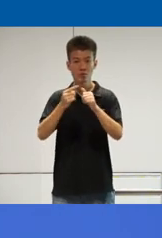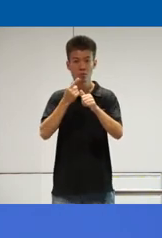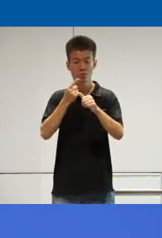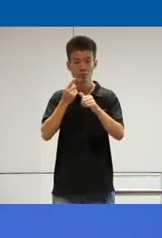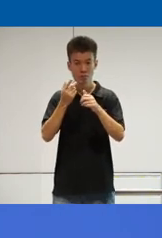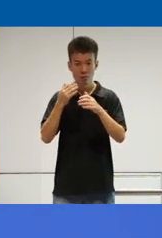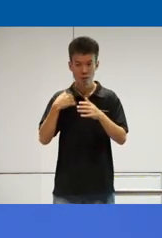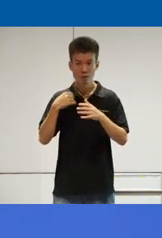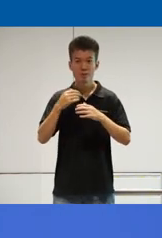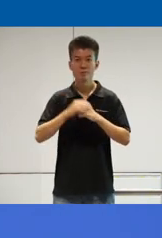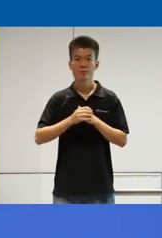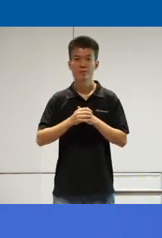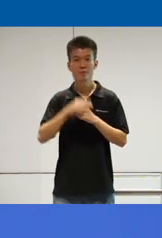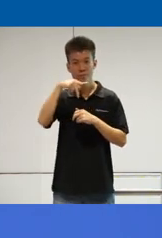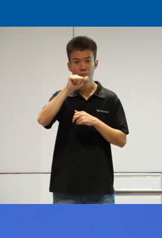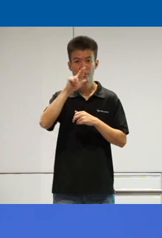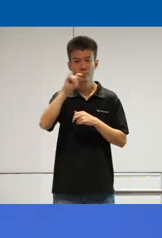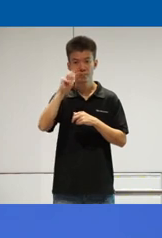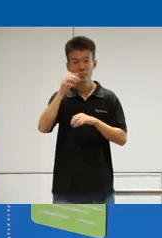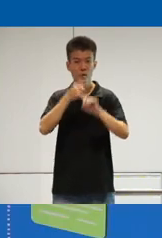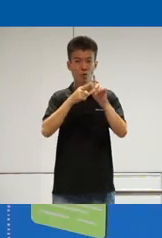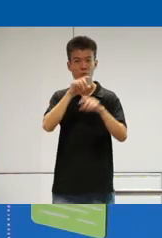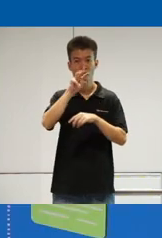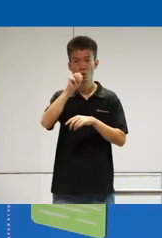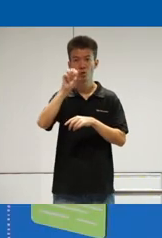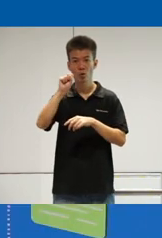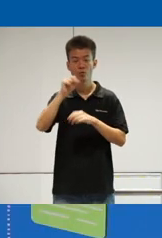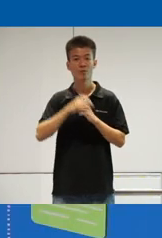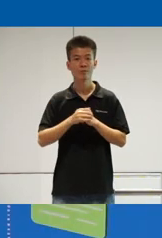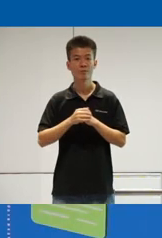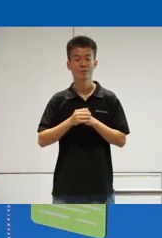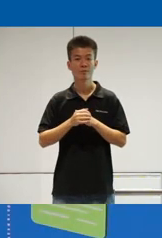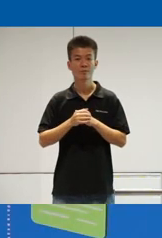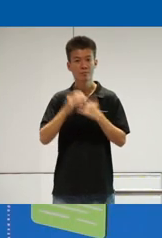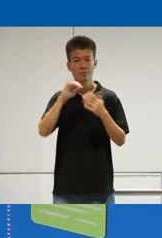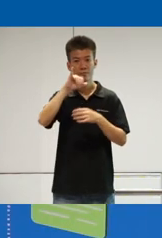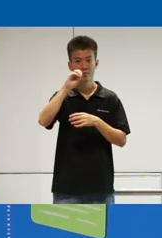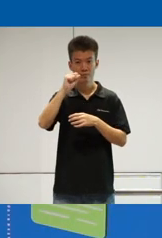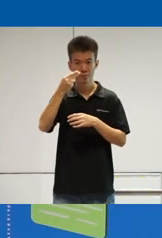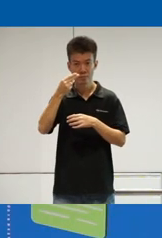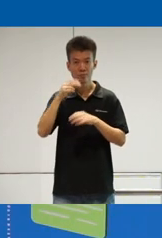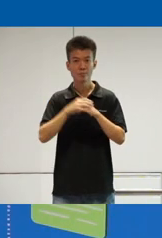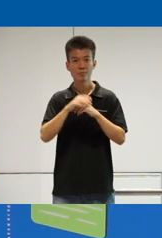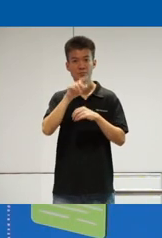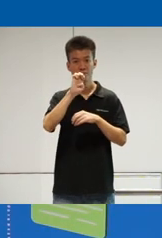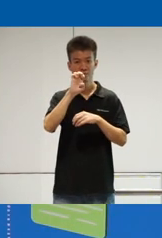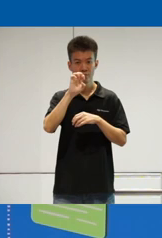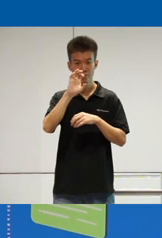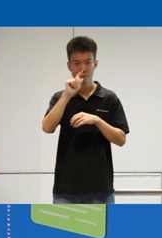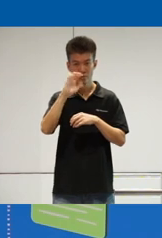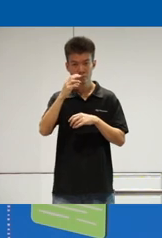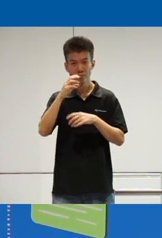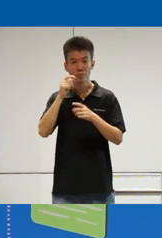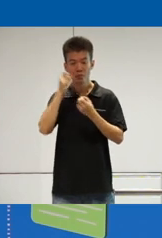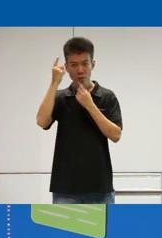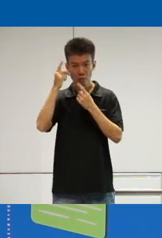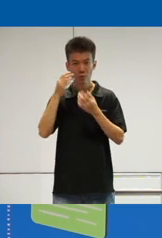do have patima from Microsoft uh we have Josh from HH empathy you notice Ash uh Josh is all